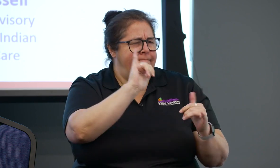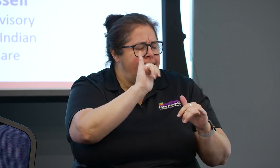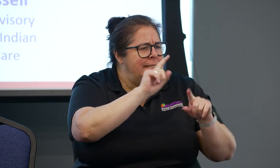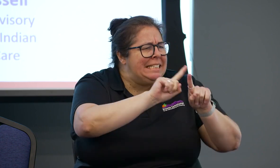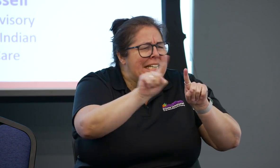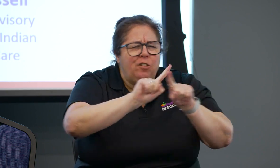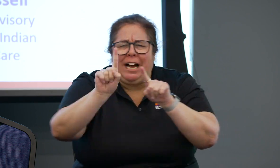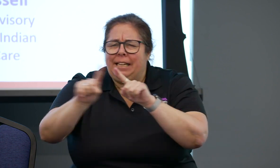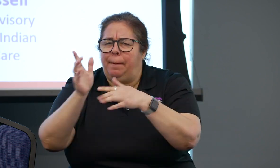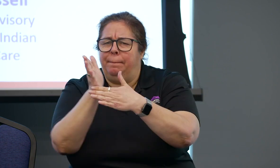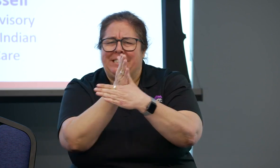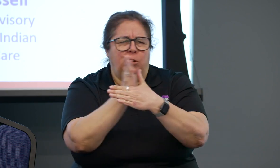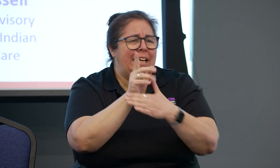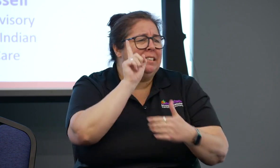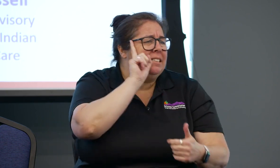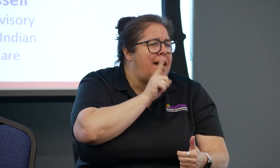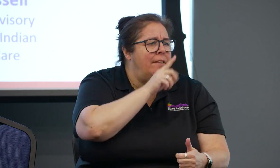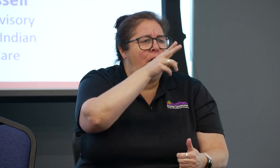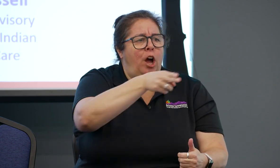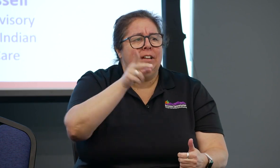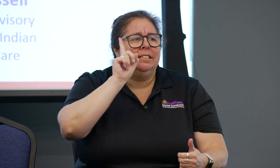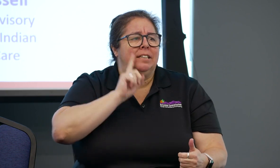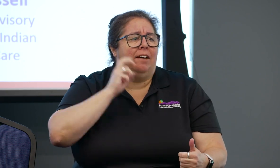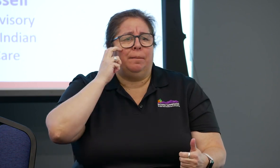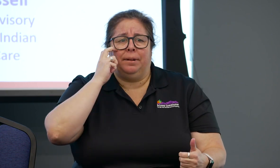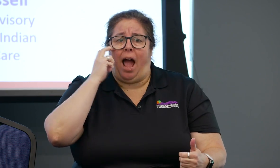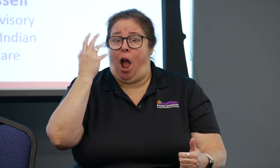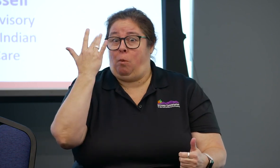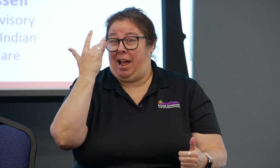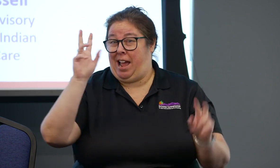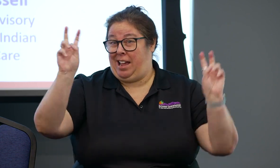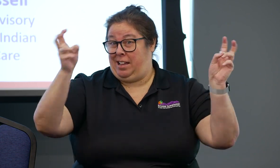or the accommodations that we need and are required by law.